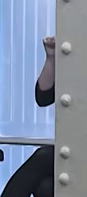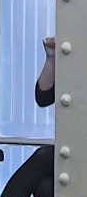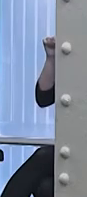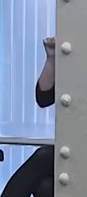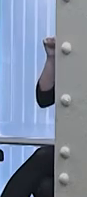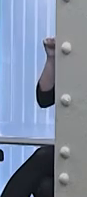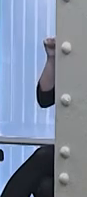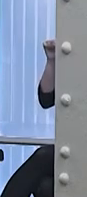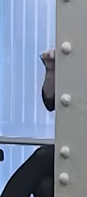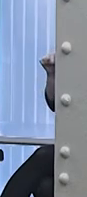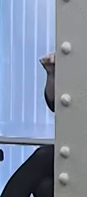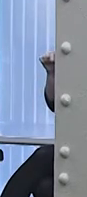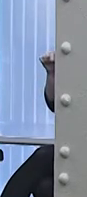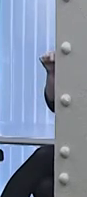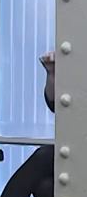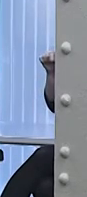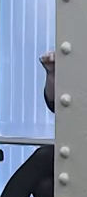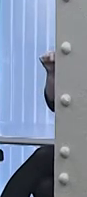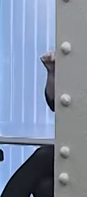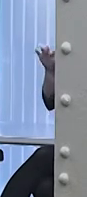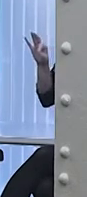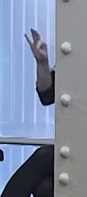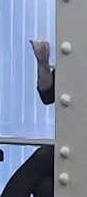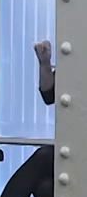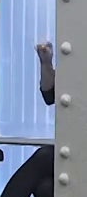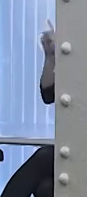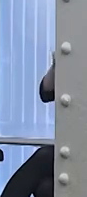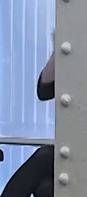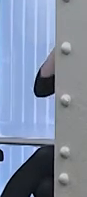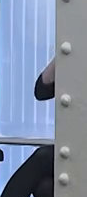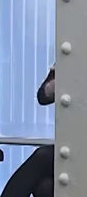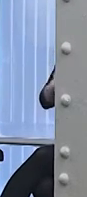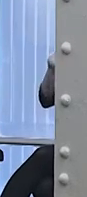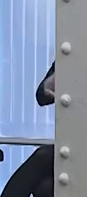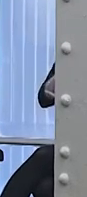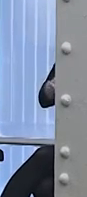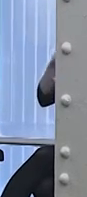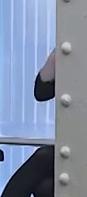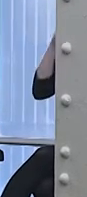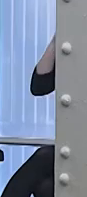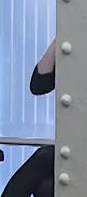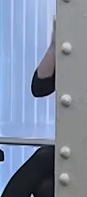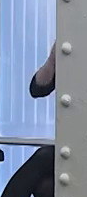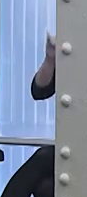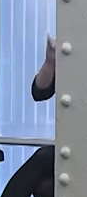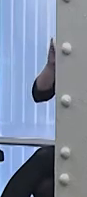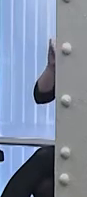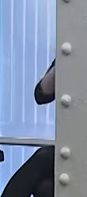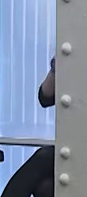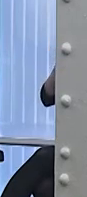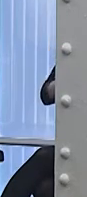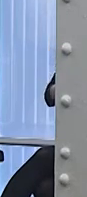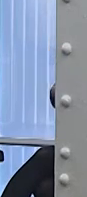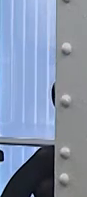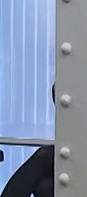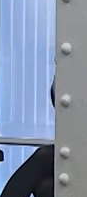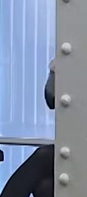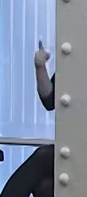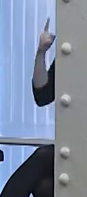is fat people coming into a doctor for an ear infection and they say, well have you thought of weight loss.